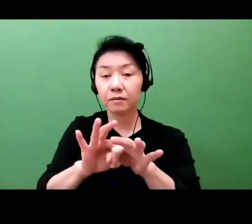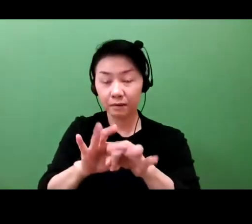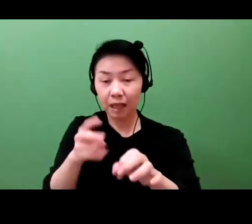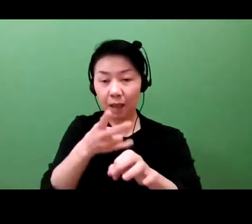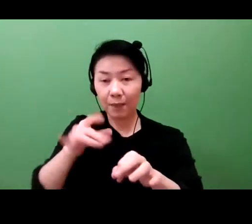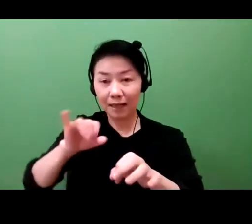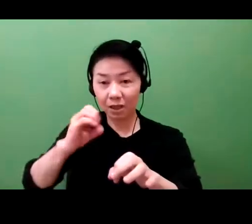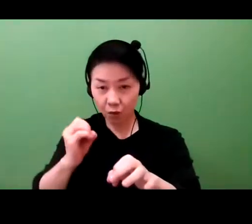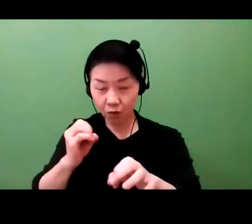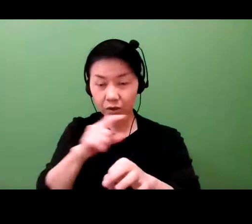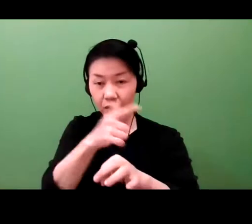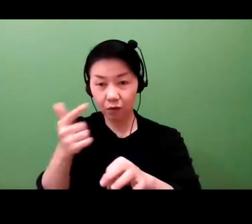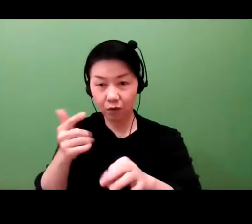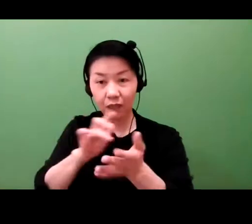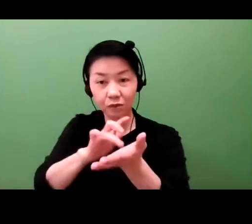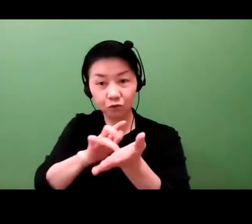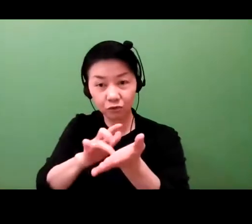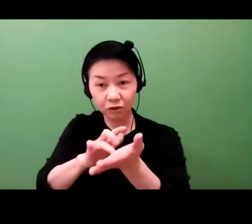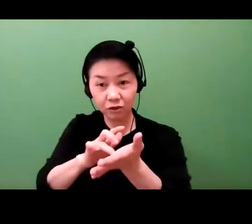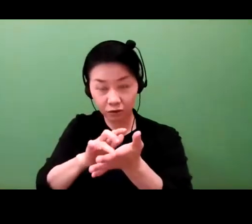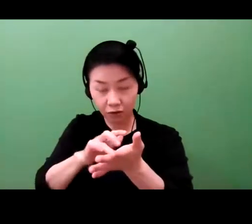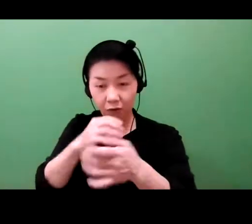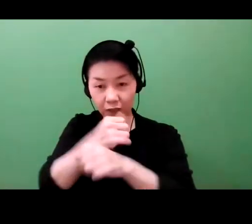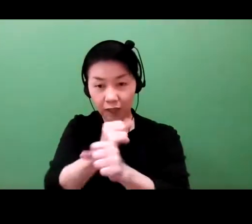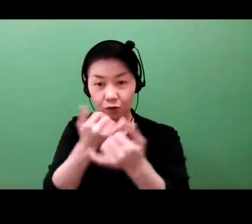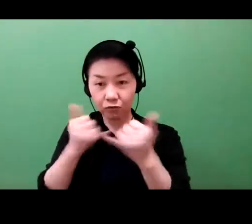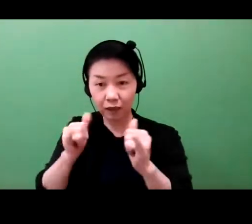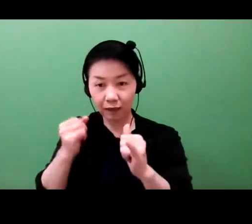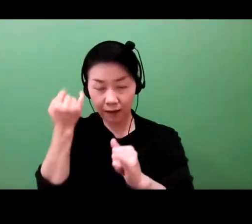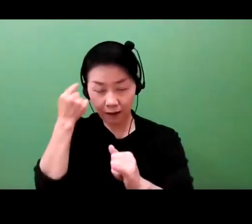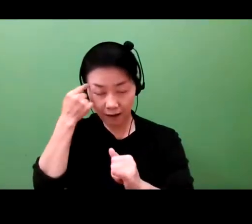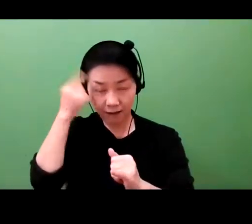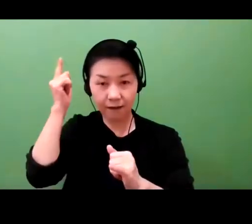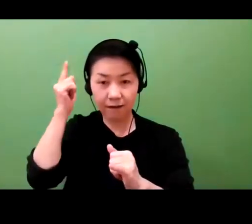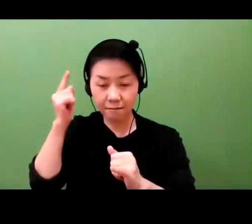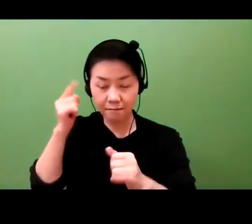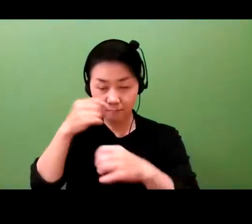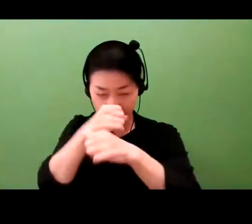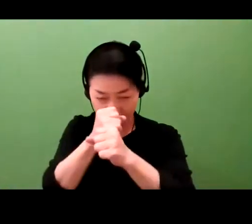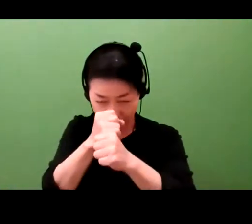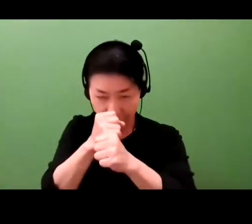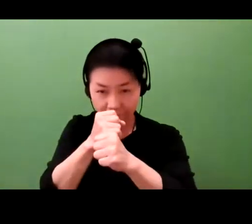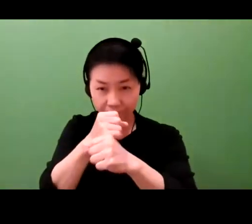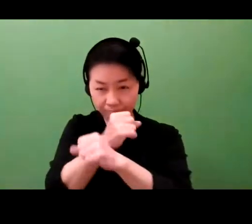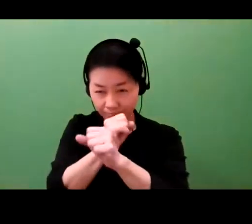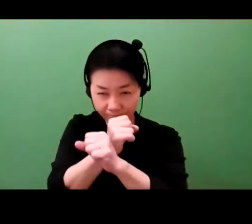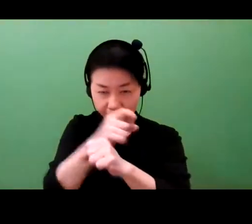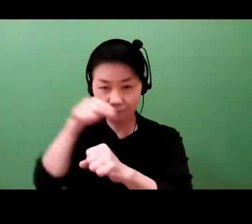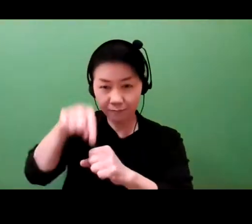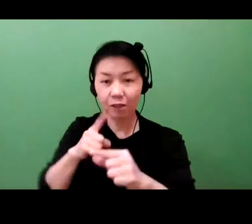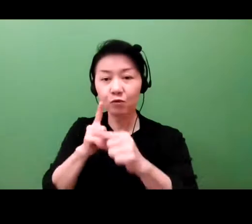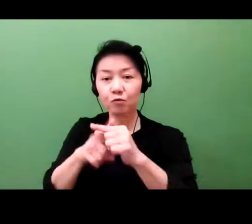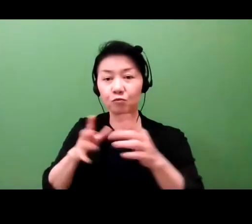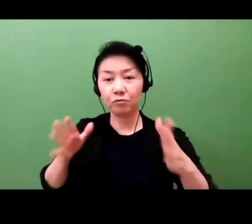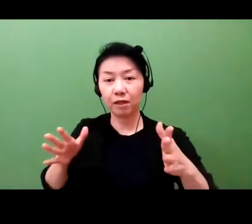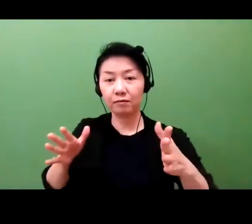can then come up with ideas for how to intervene. How to slow down the growth of that tumor.